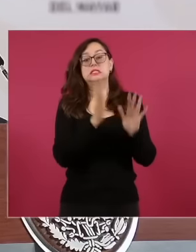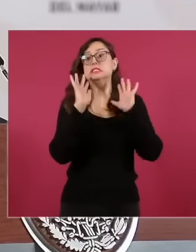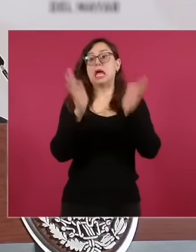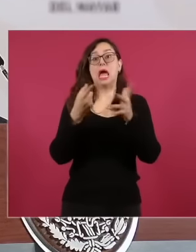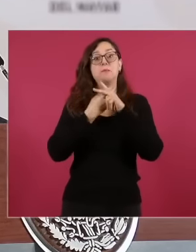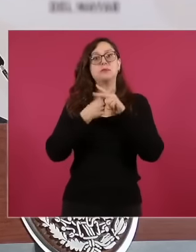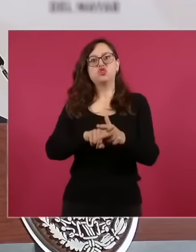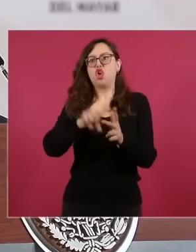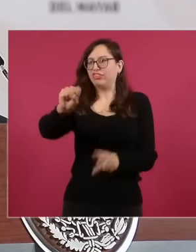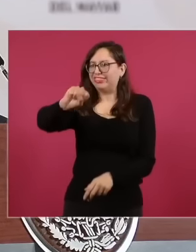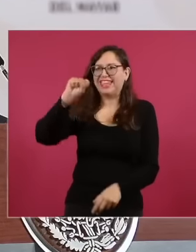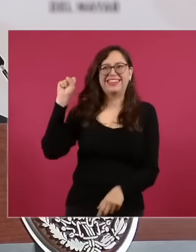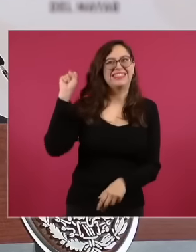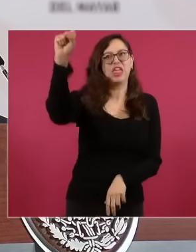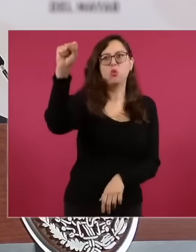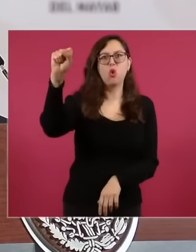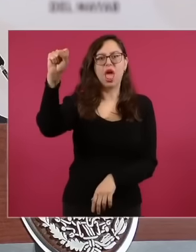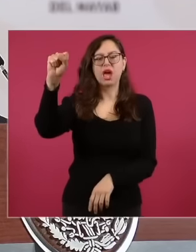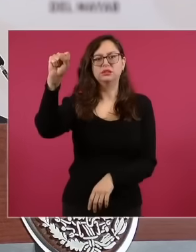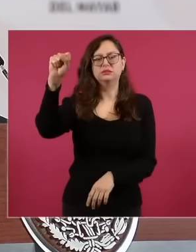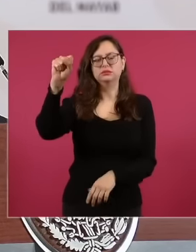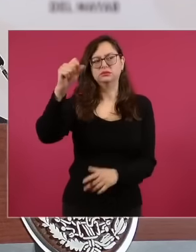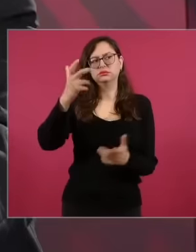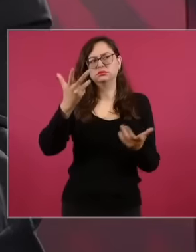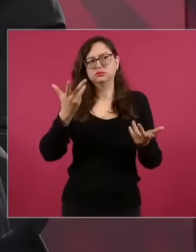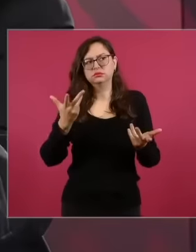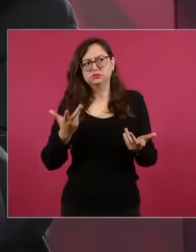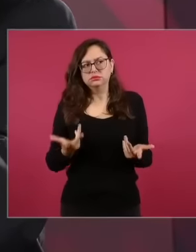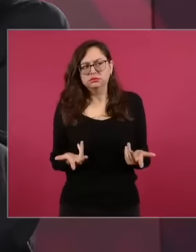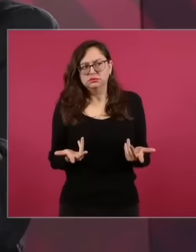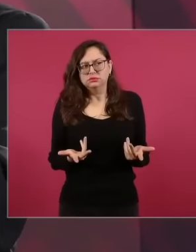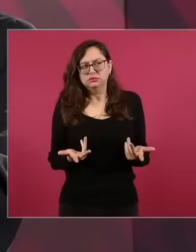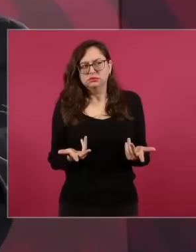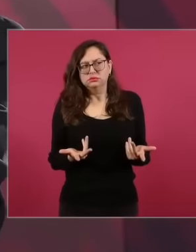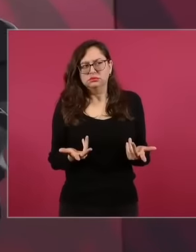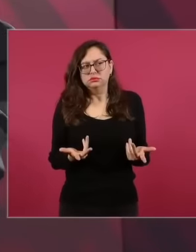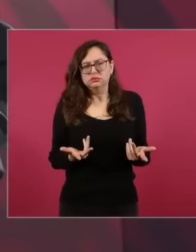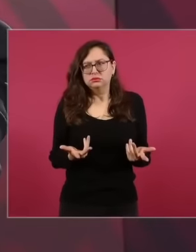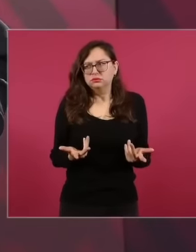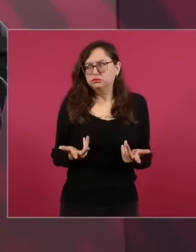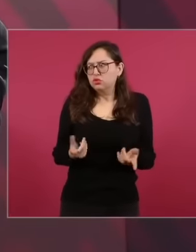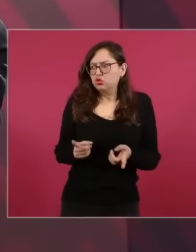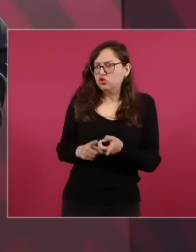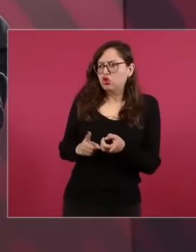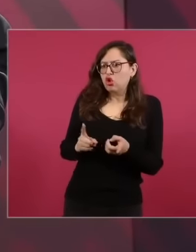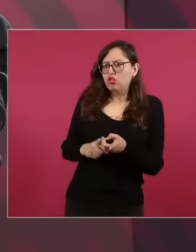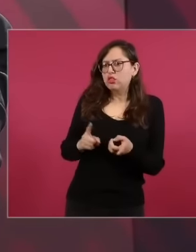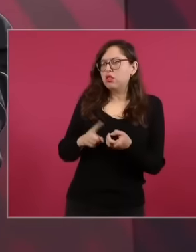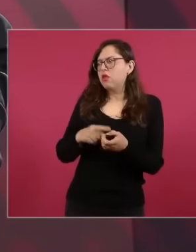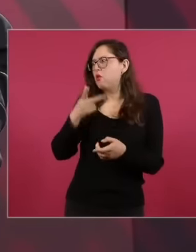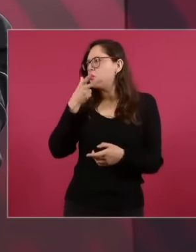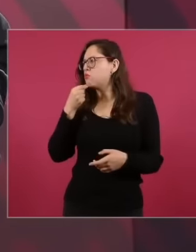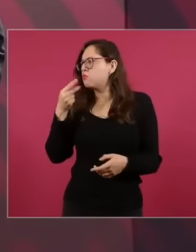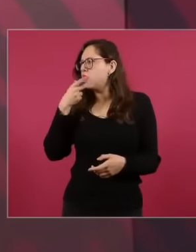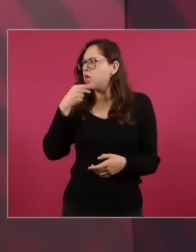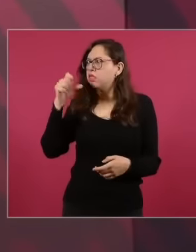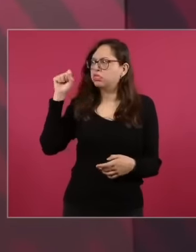Where is the dictator or is it going to be a dictator Claudia Porfiria is going to be